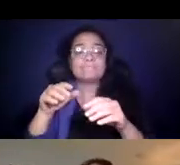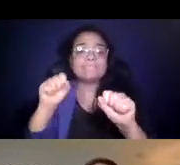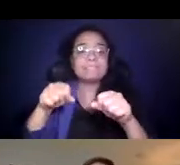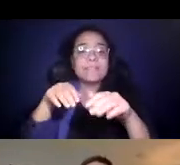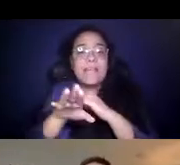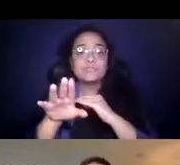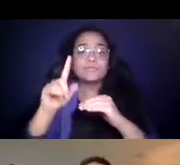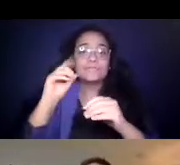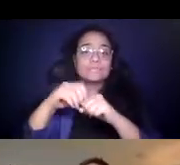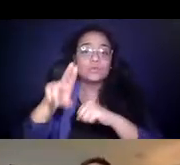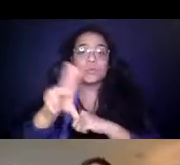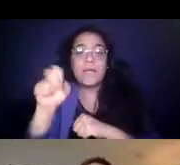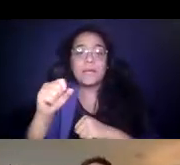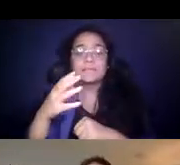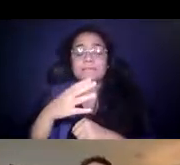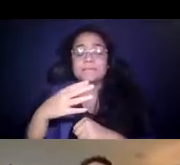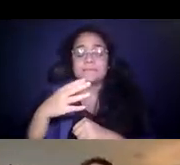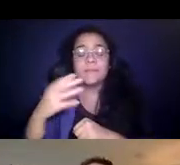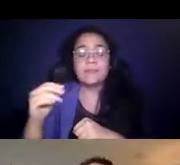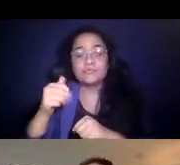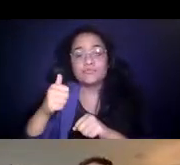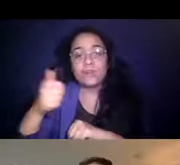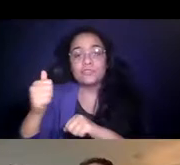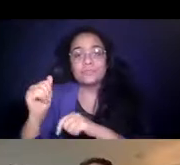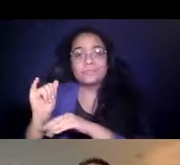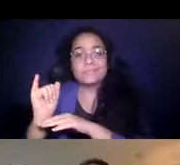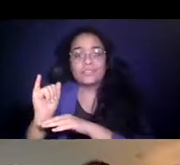and certainly, from a transit industry 14:18:06 perspective into the pandemic, we've